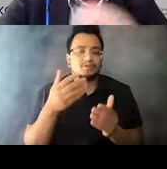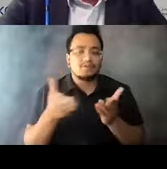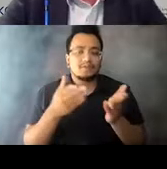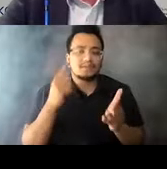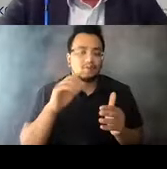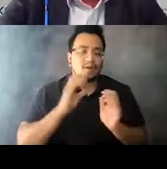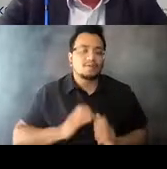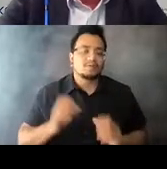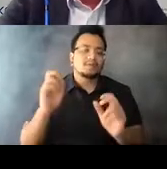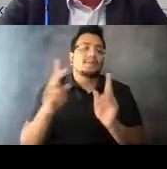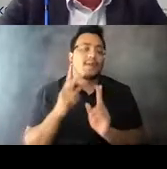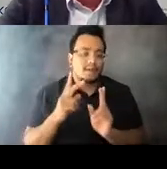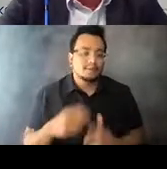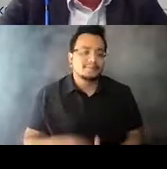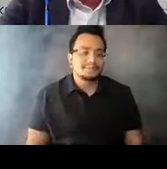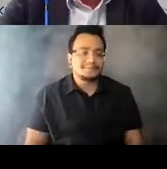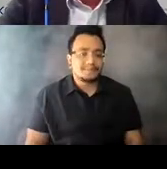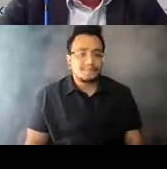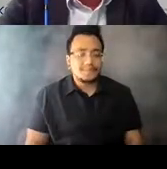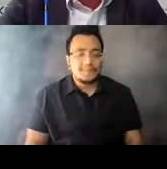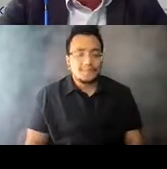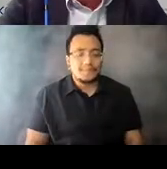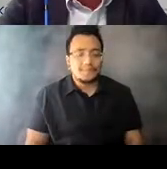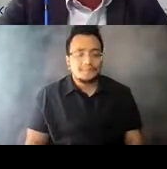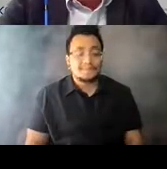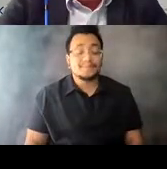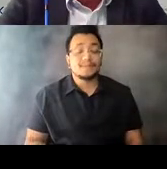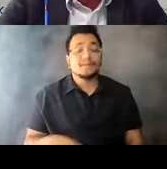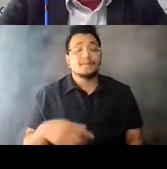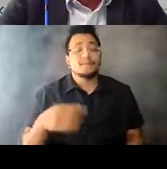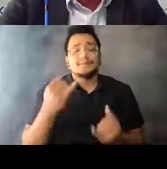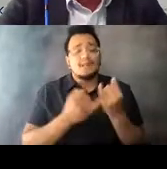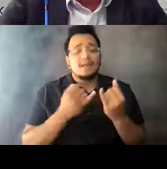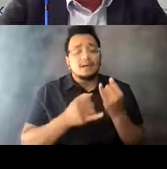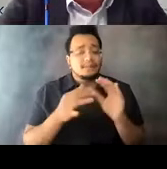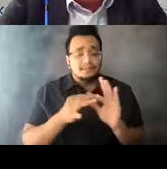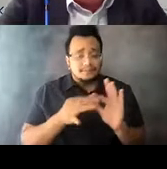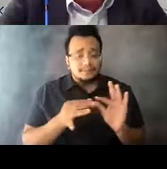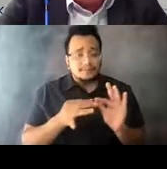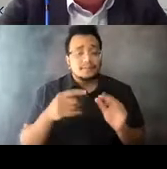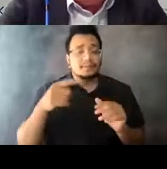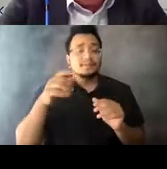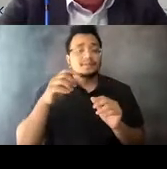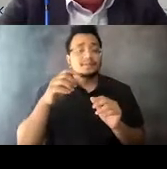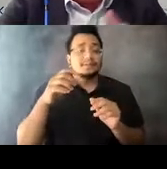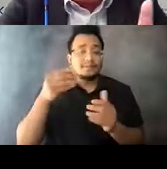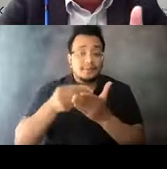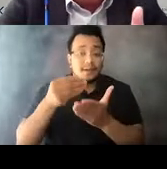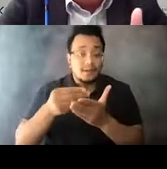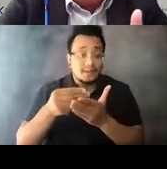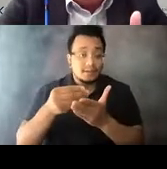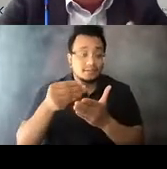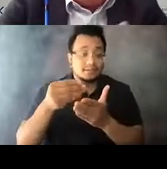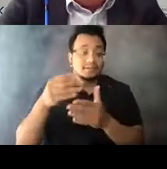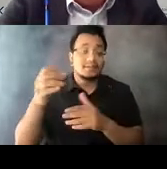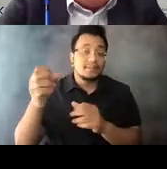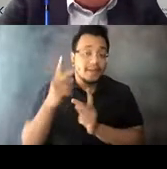15:04:22 Look, all I'll say is the return on investment for compassion, for empathy,